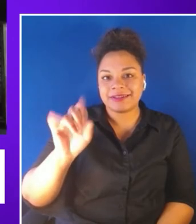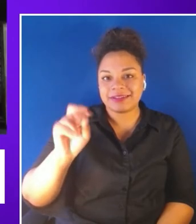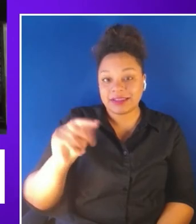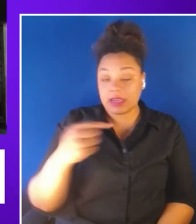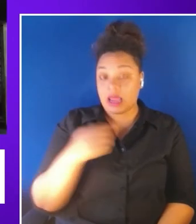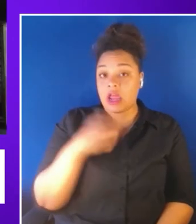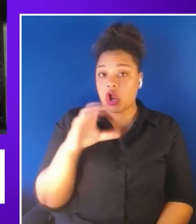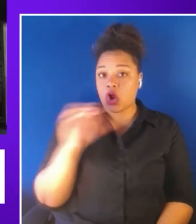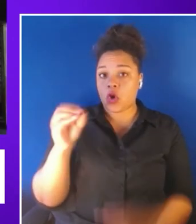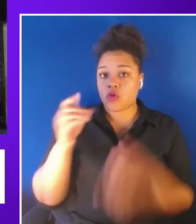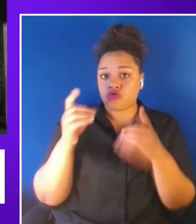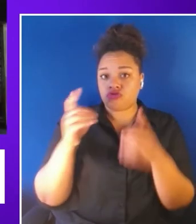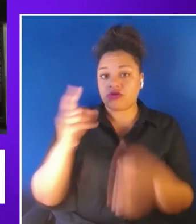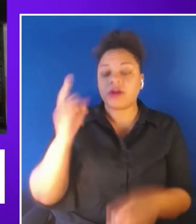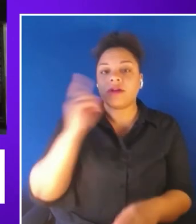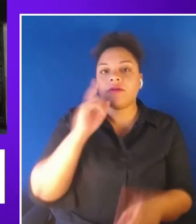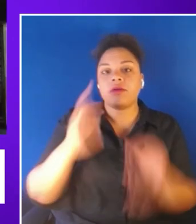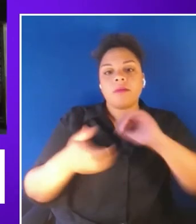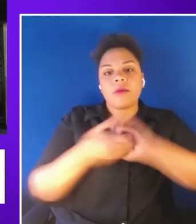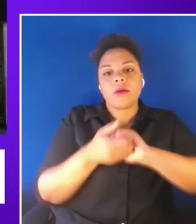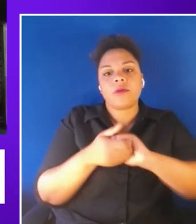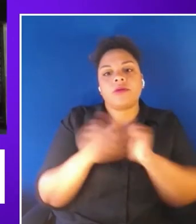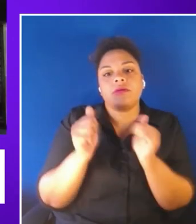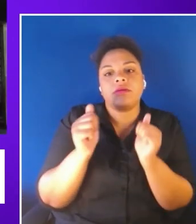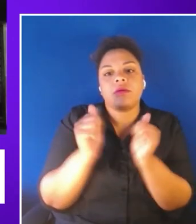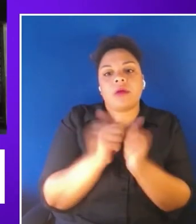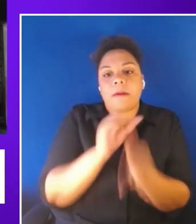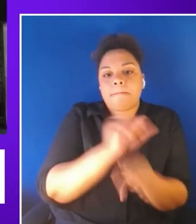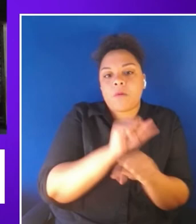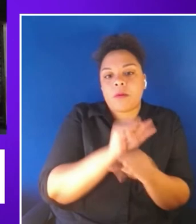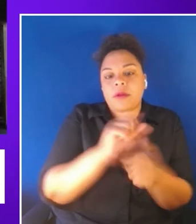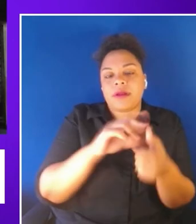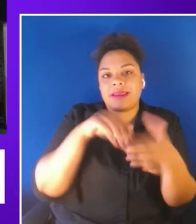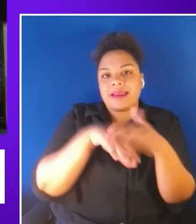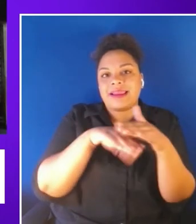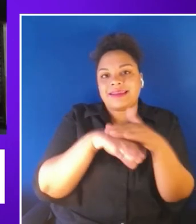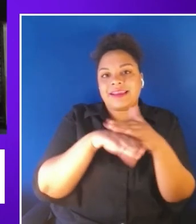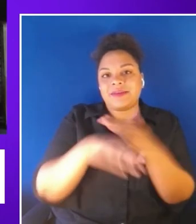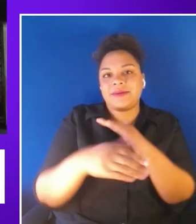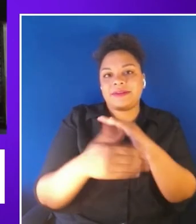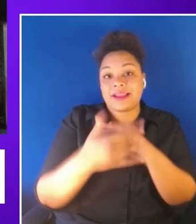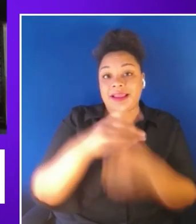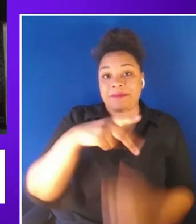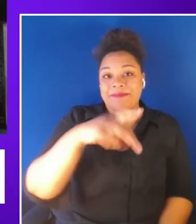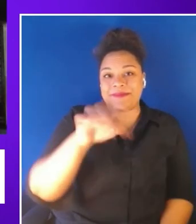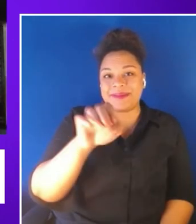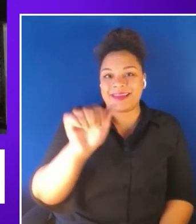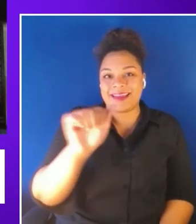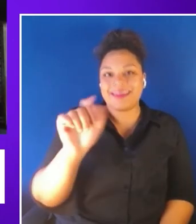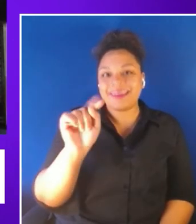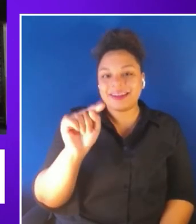and Accessible Technology also known as PEAT, funded by the U.S. Department of Labor's Office